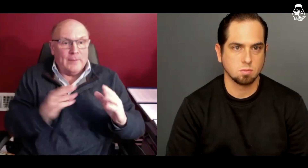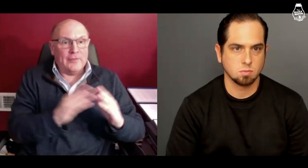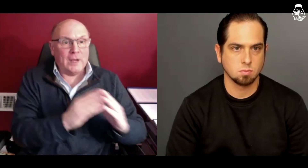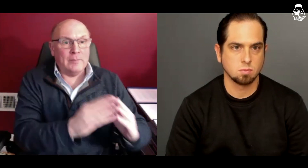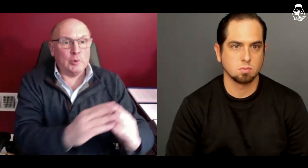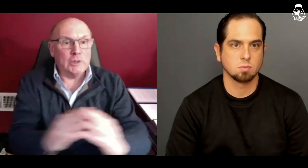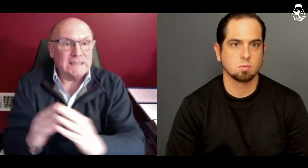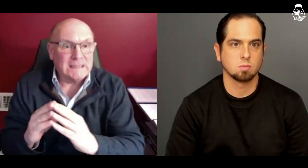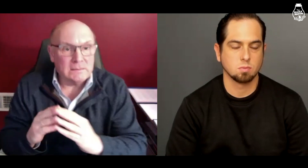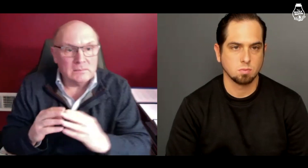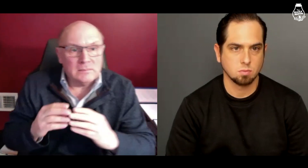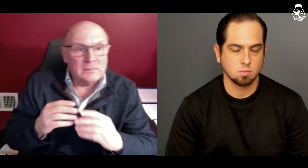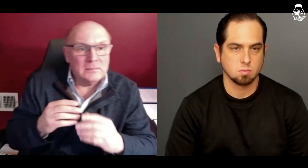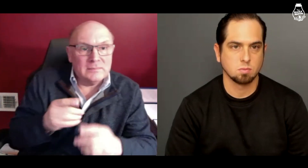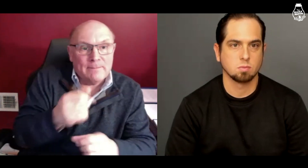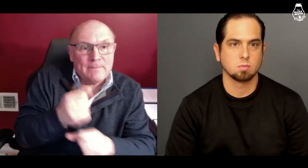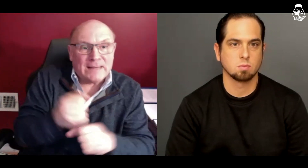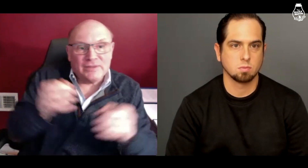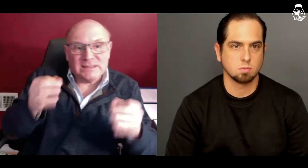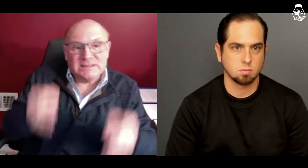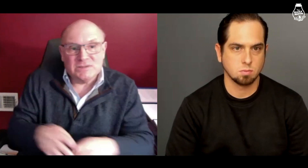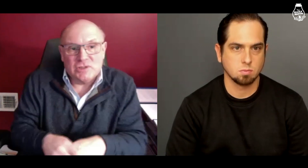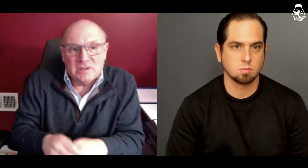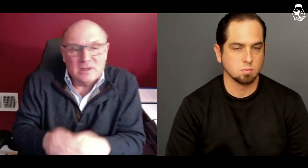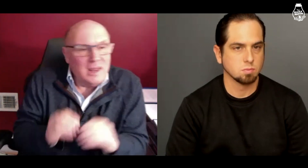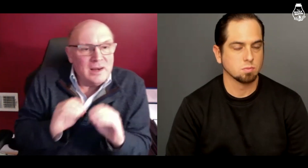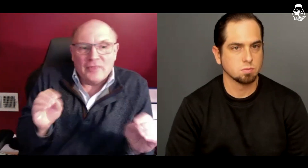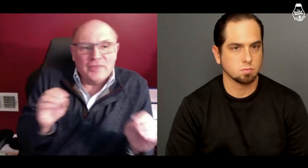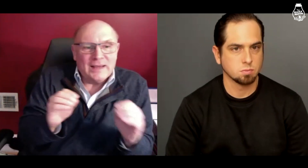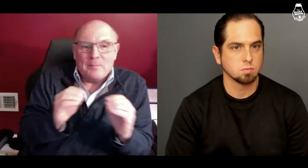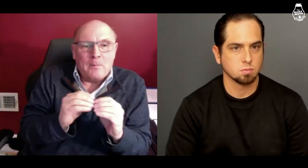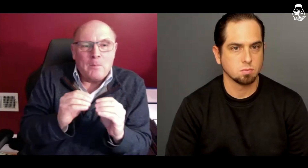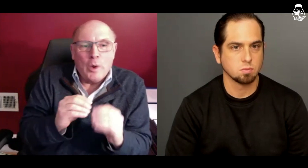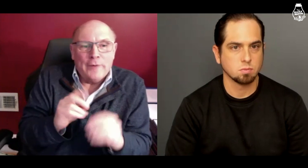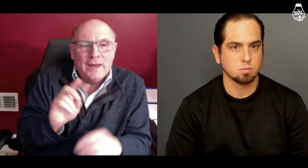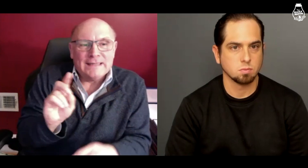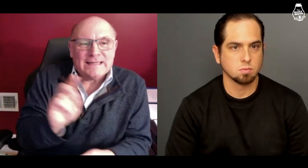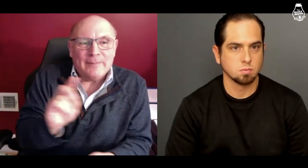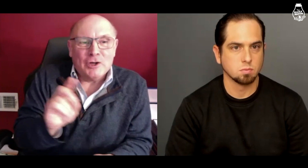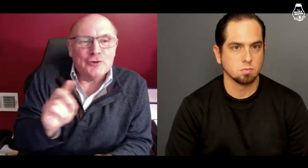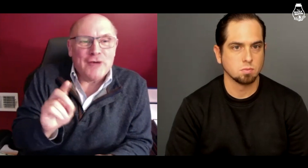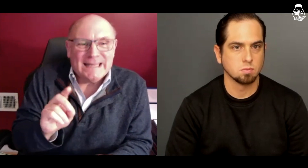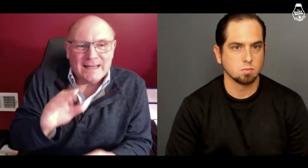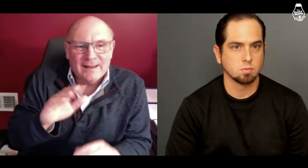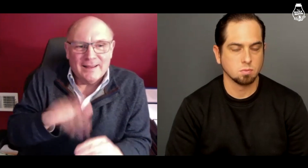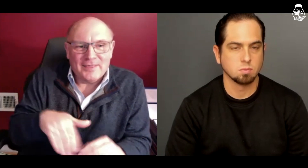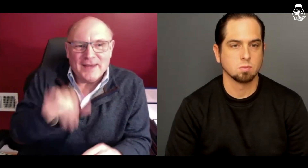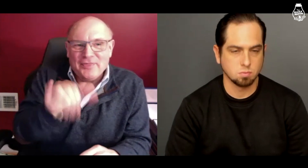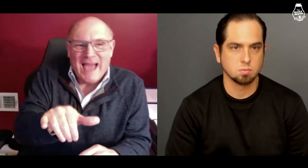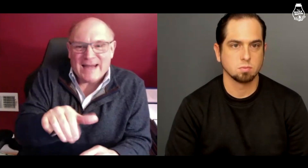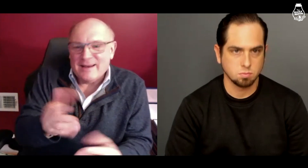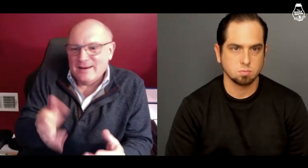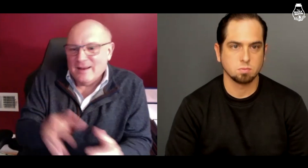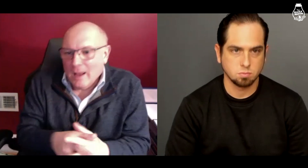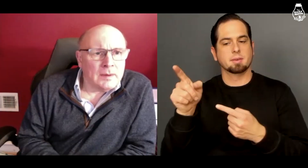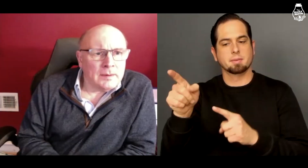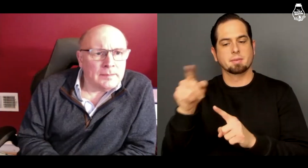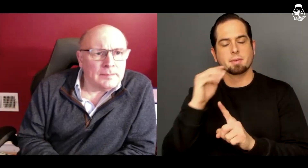the community makes the decision. There is nothing more democratic than that.